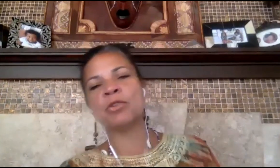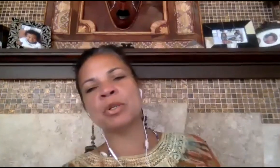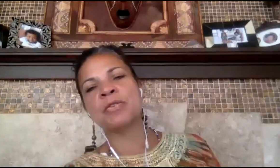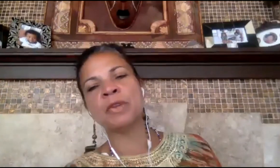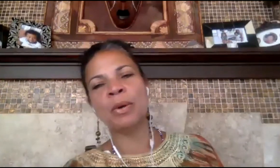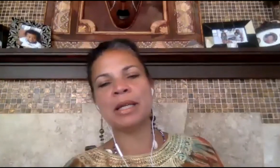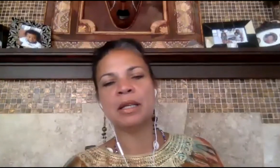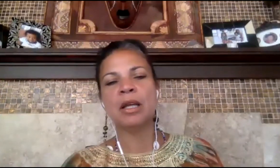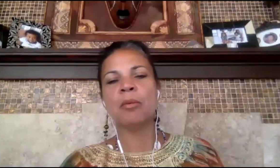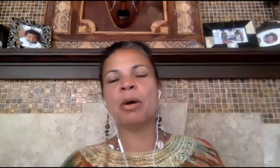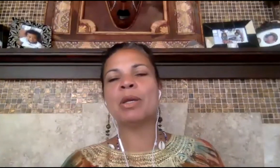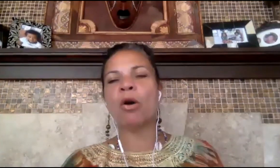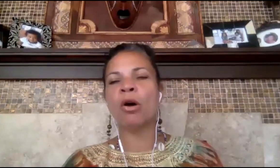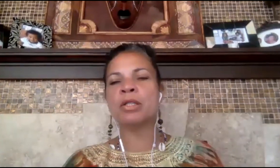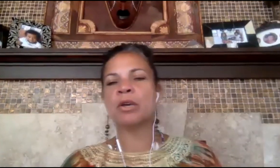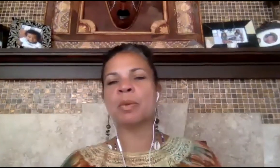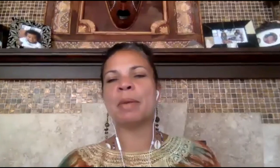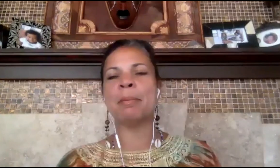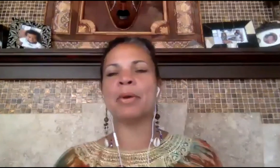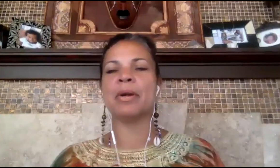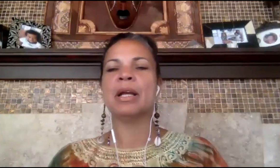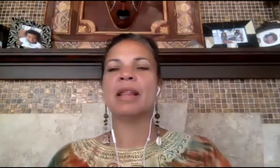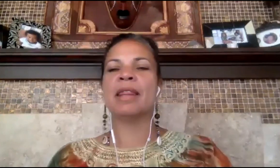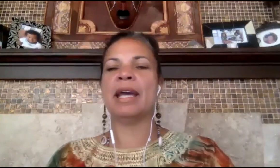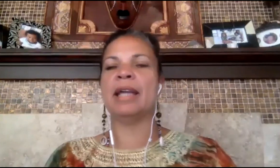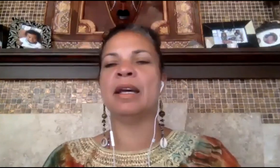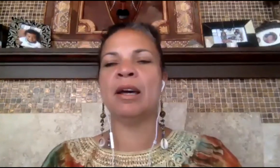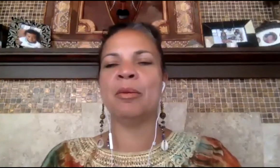george floyd but we also remember that